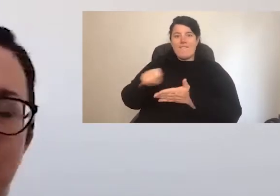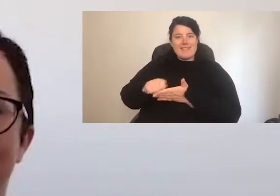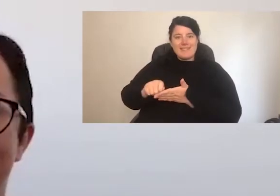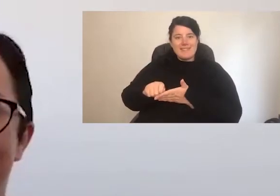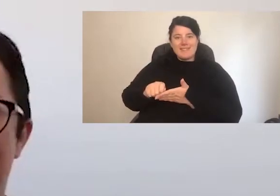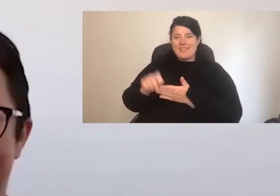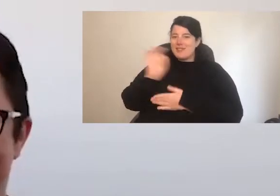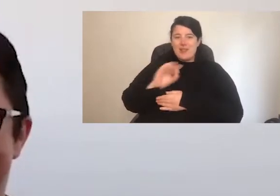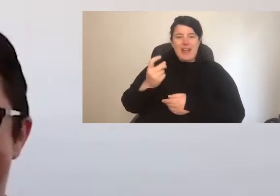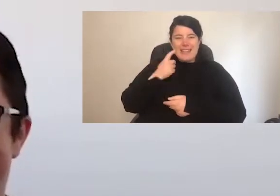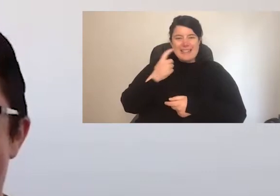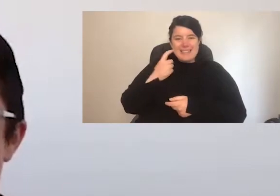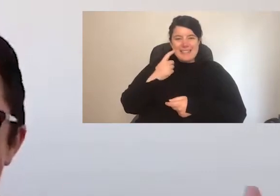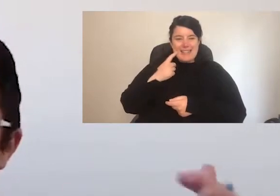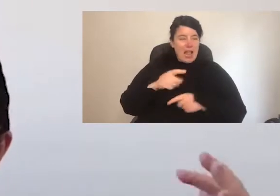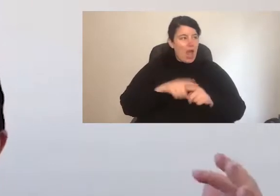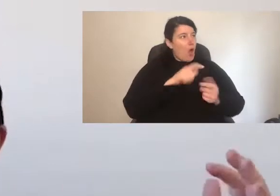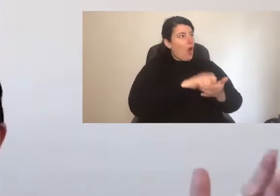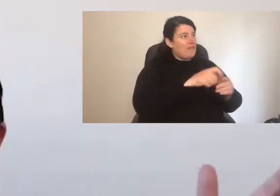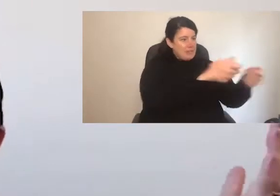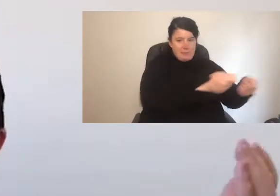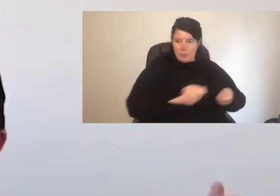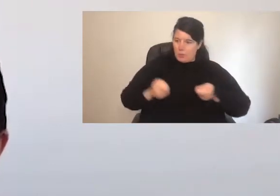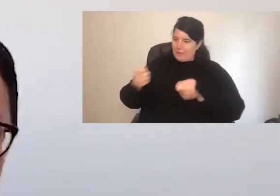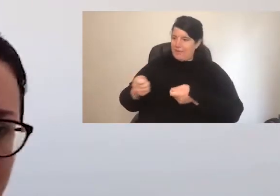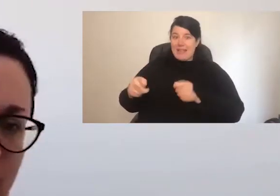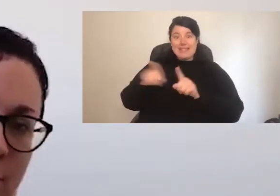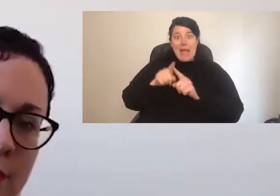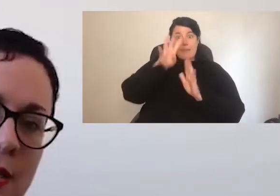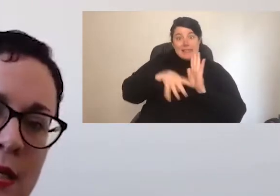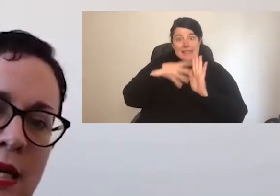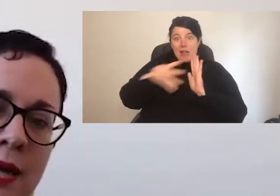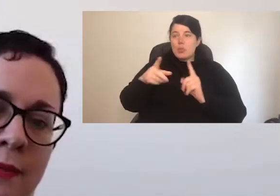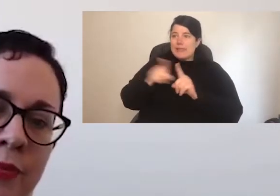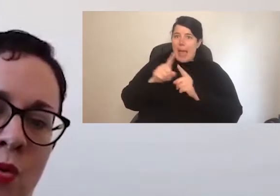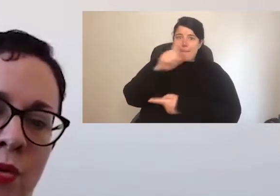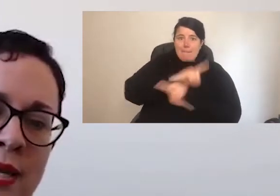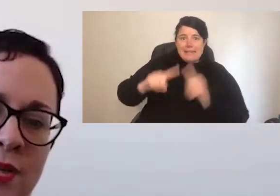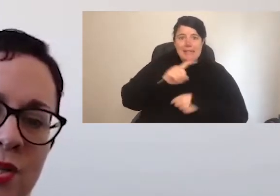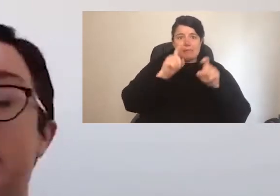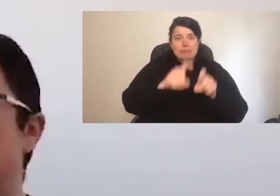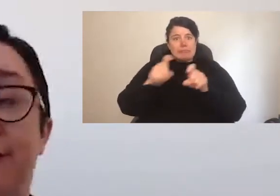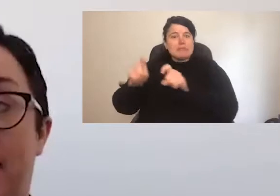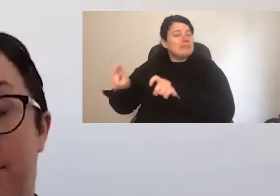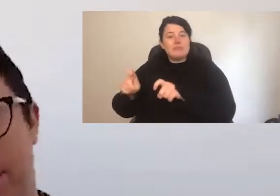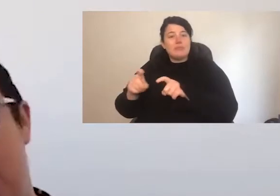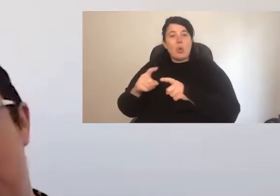isn't as simple as copying and pasting our existing media schedules on to a different platform or even using different platforms to do